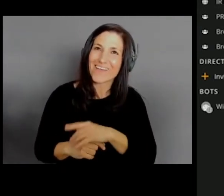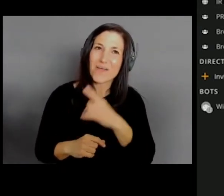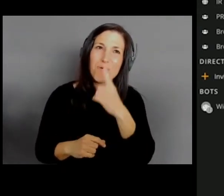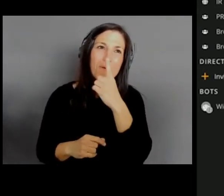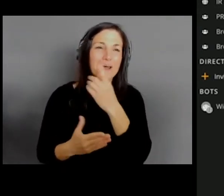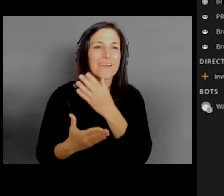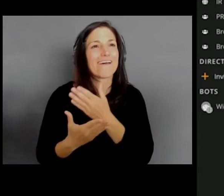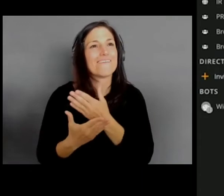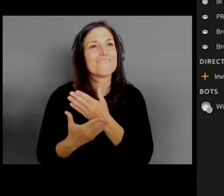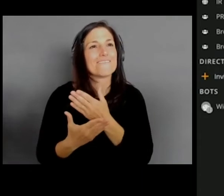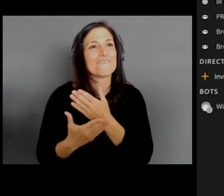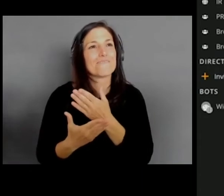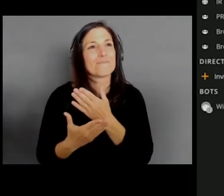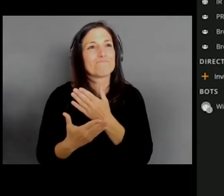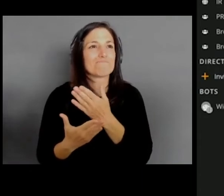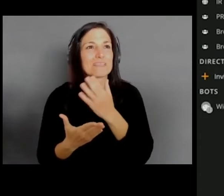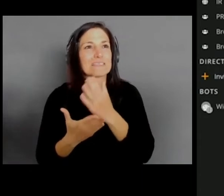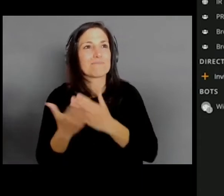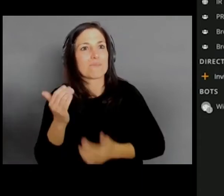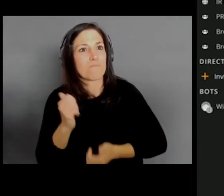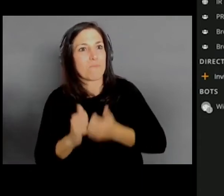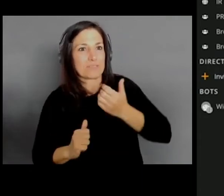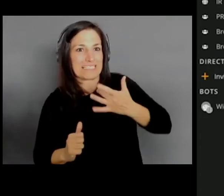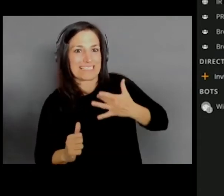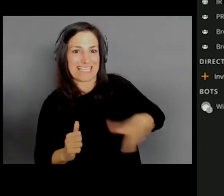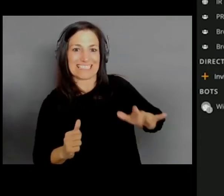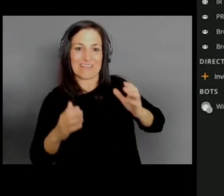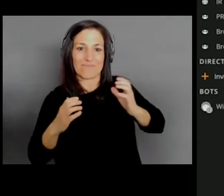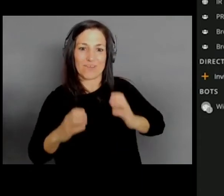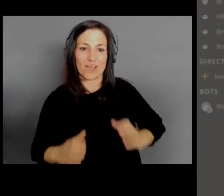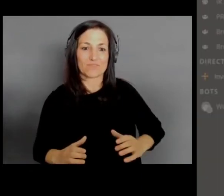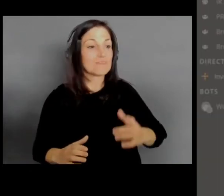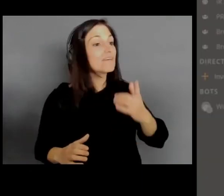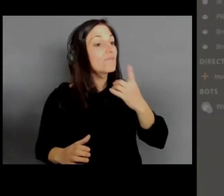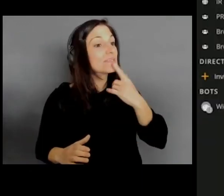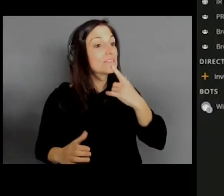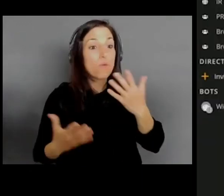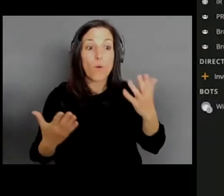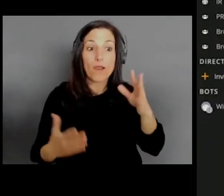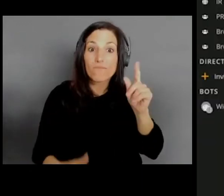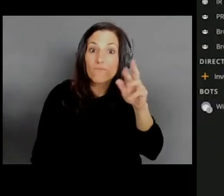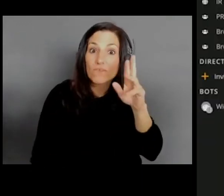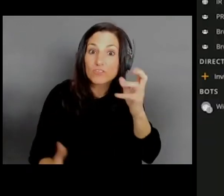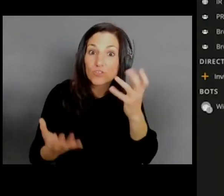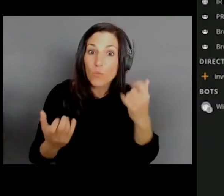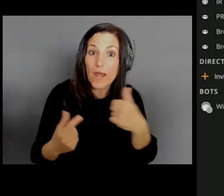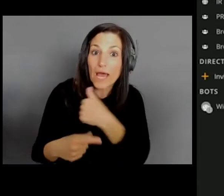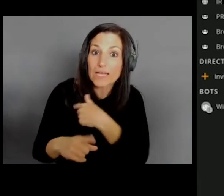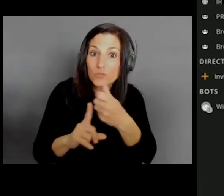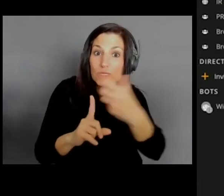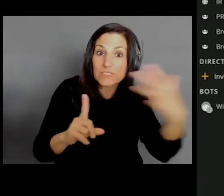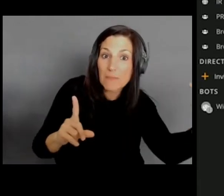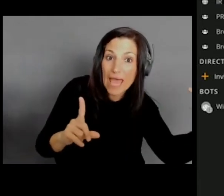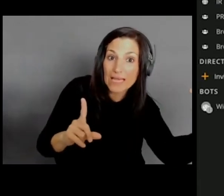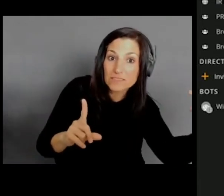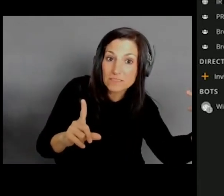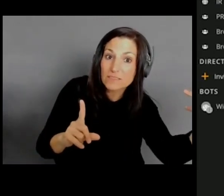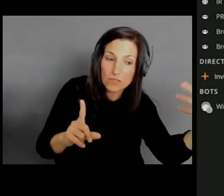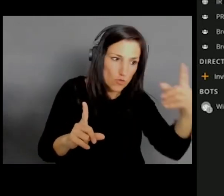when we asked them what feature they wanted us to expand upon the most, you would think it would be encryption, but they wanted more custom emojis. It's just how people work.